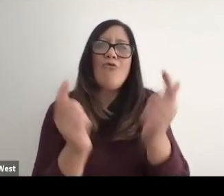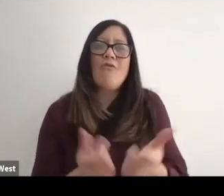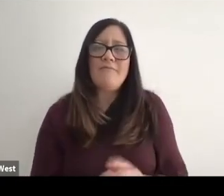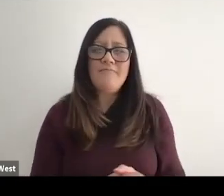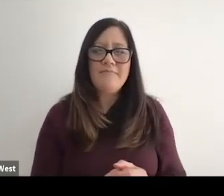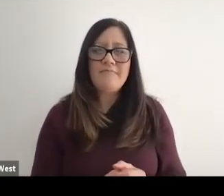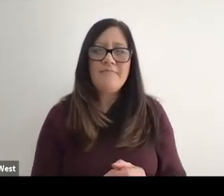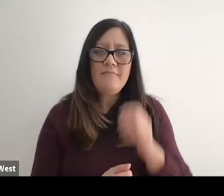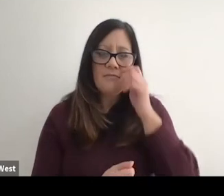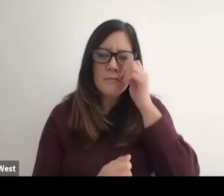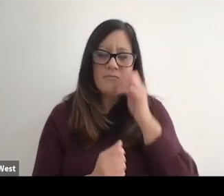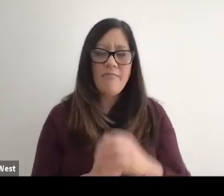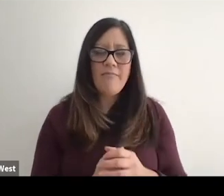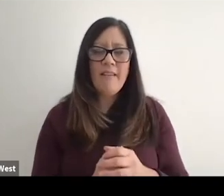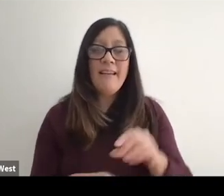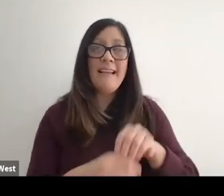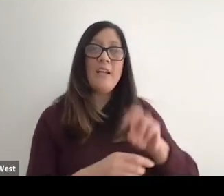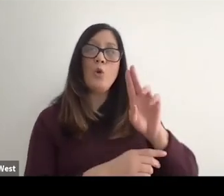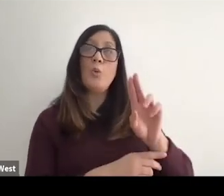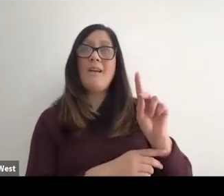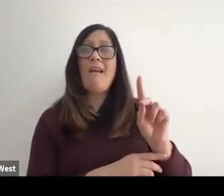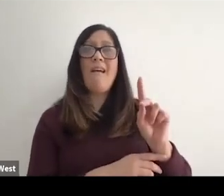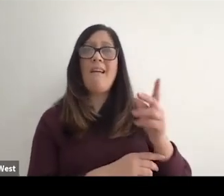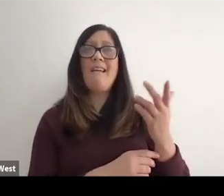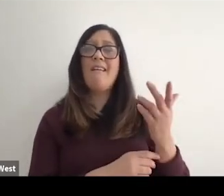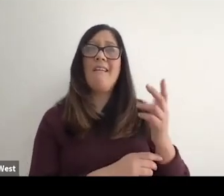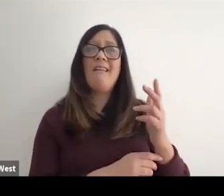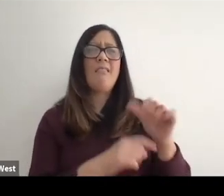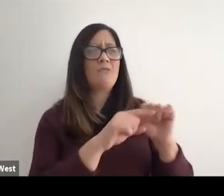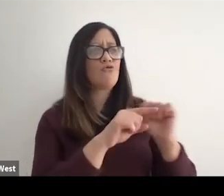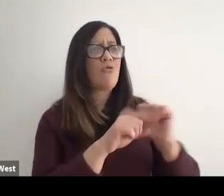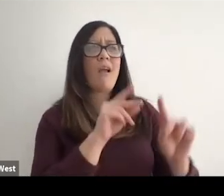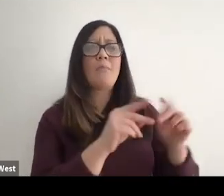member in the United States, whereas in the UK they just train the people up that were those